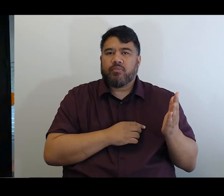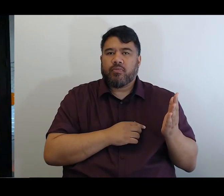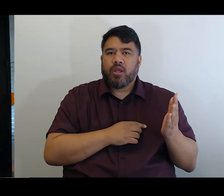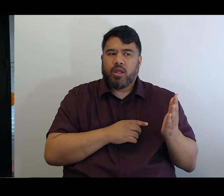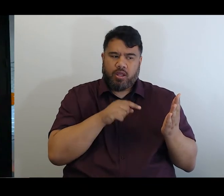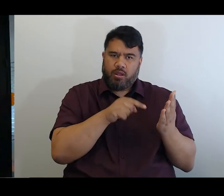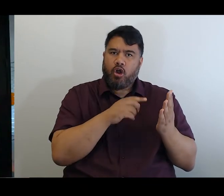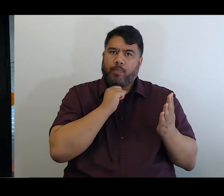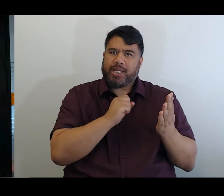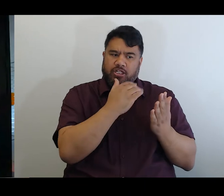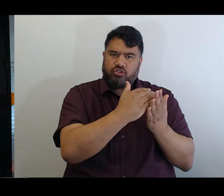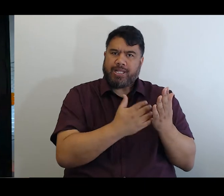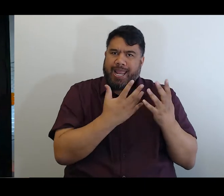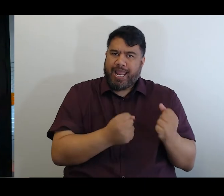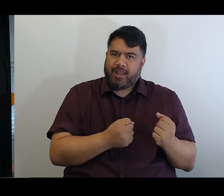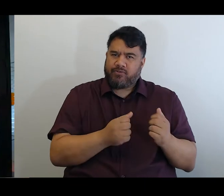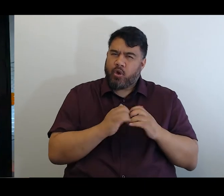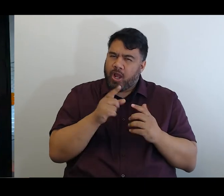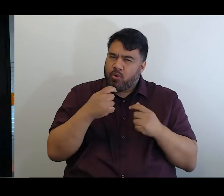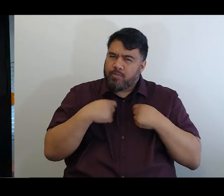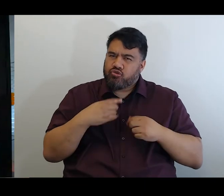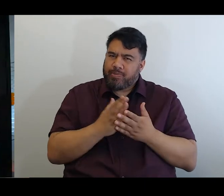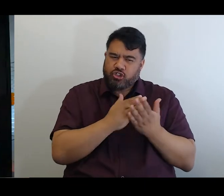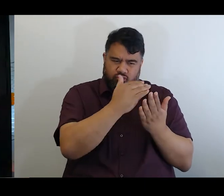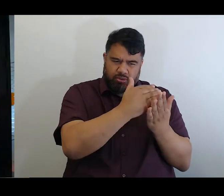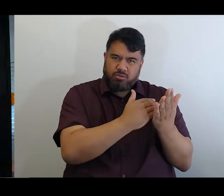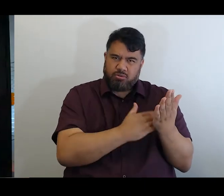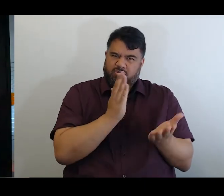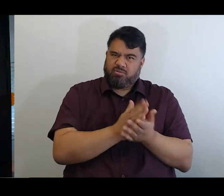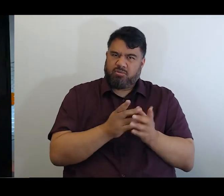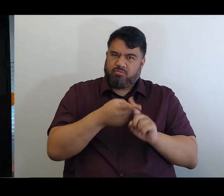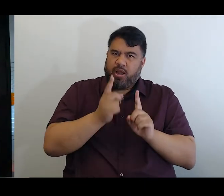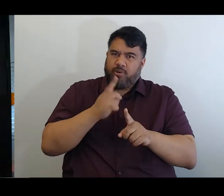So, look I’m really determined that our agency, absolutely,